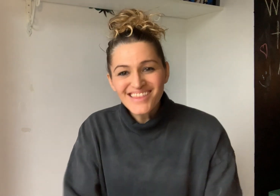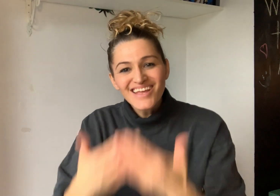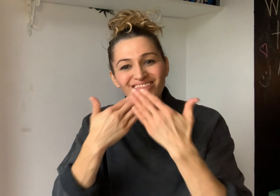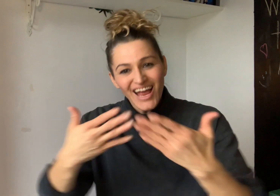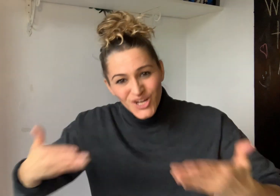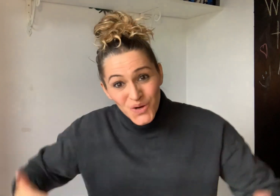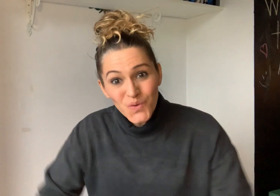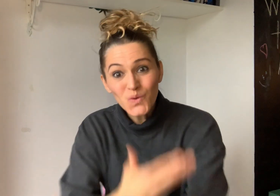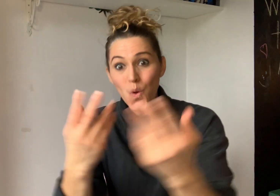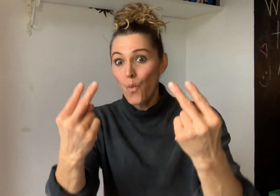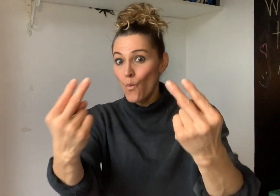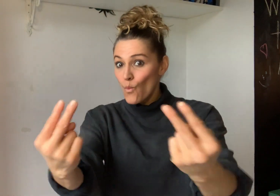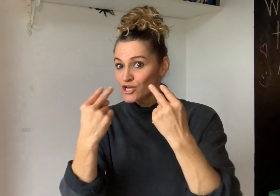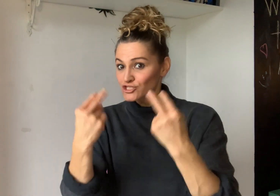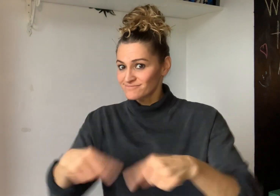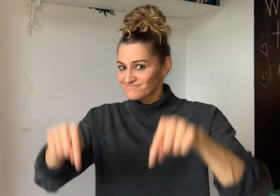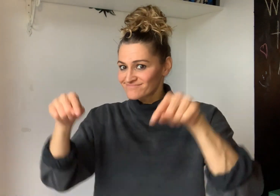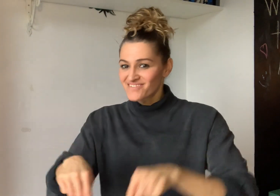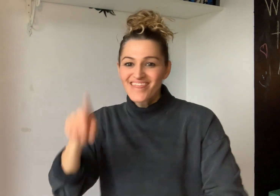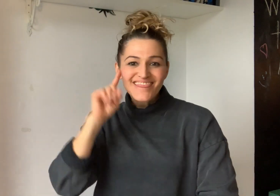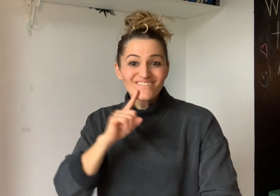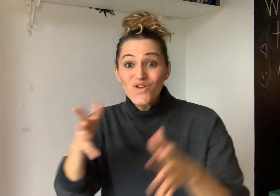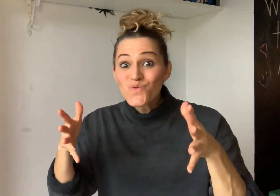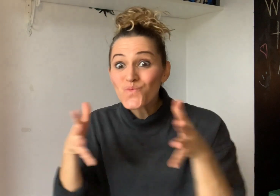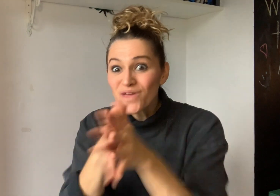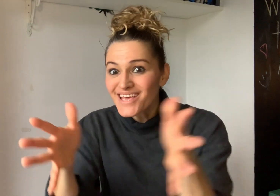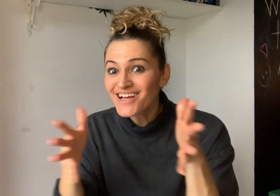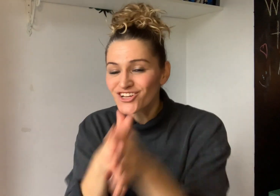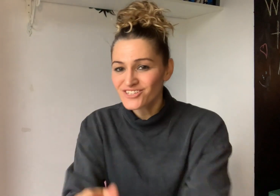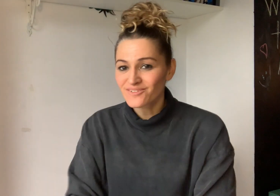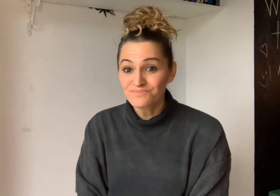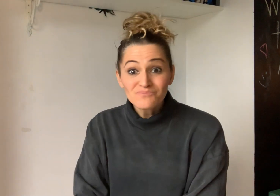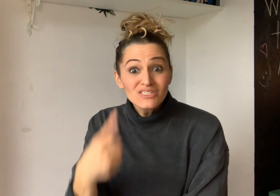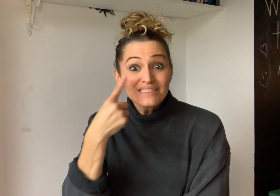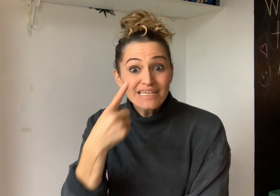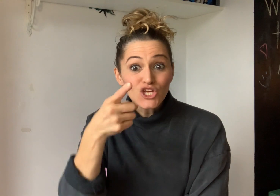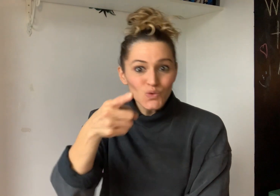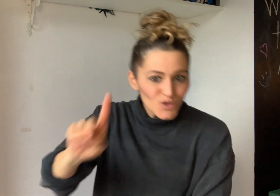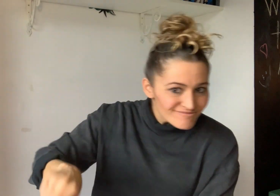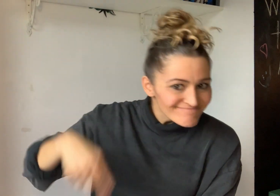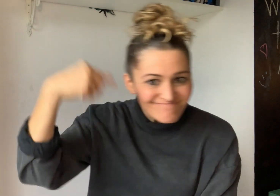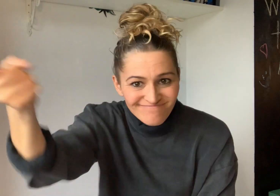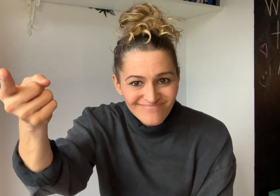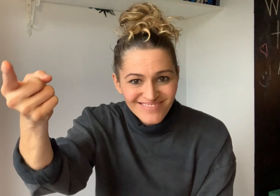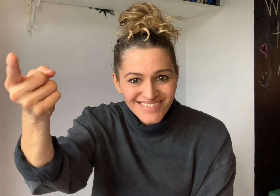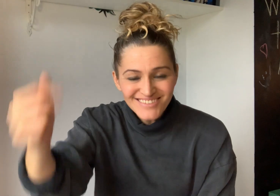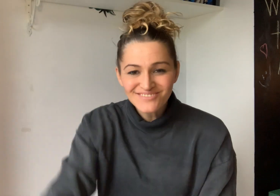Thank you for watching DeafWire! See you!